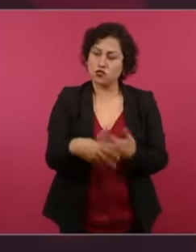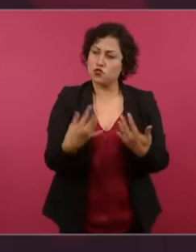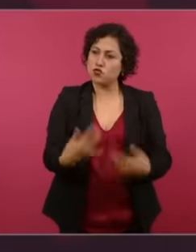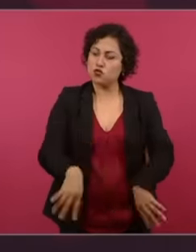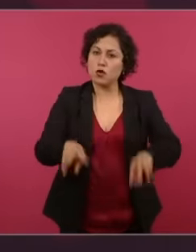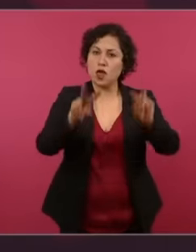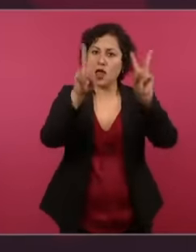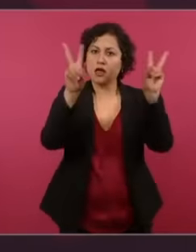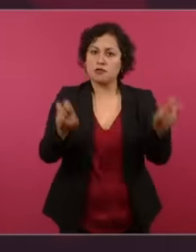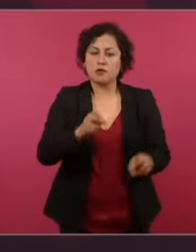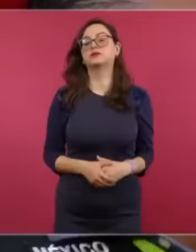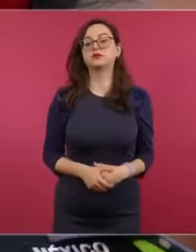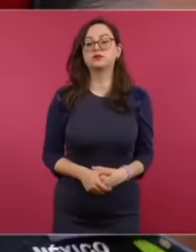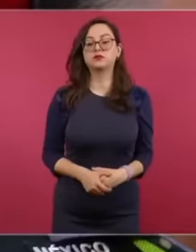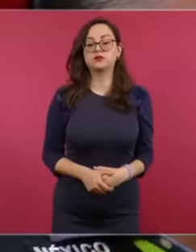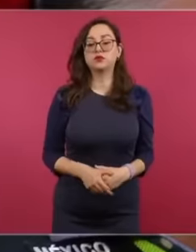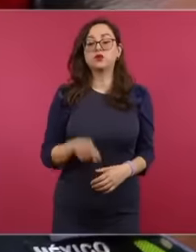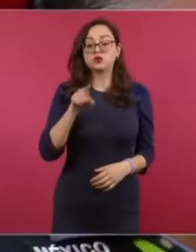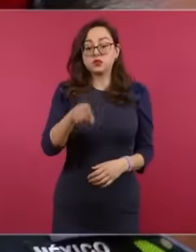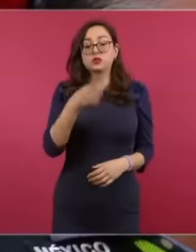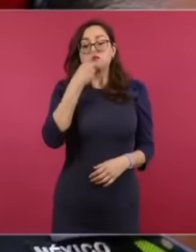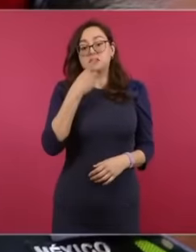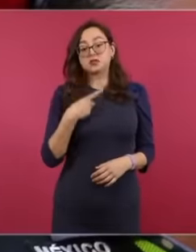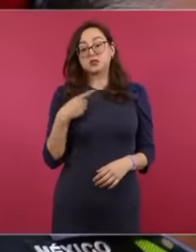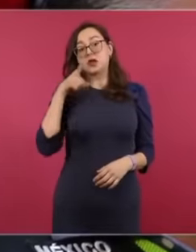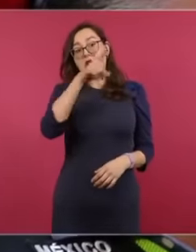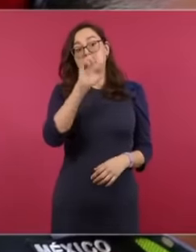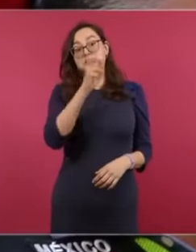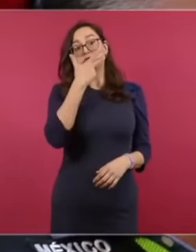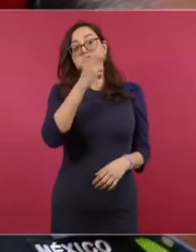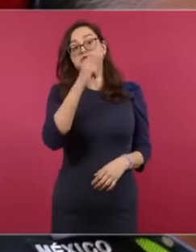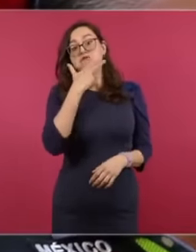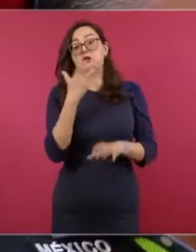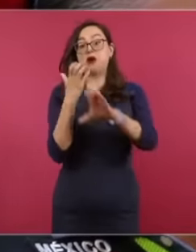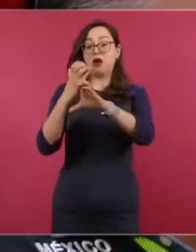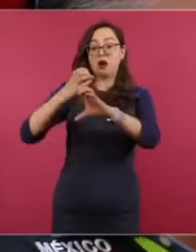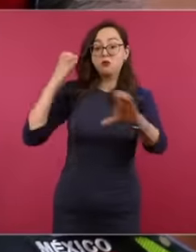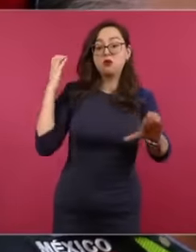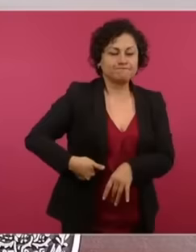happy with the data that the president showed that made people uncomfortable. the Telemundo reporters